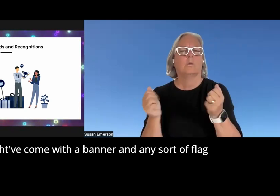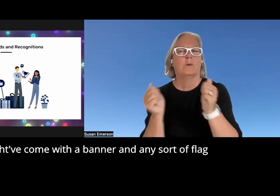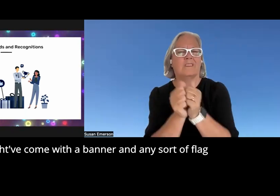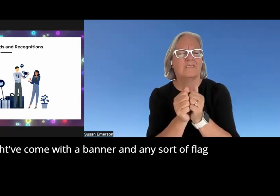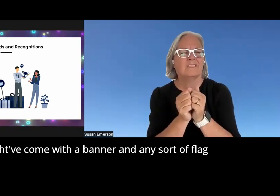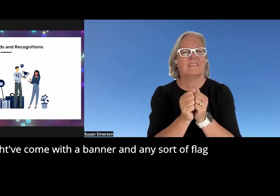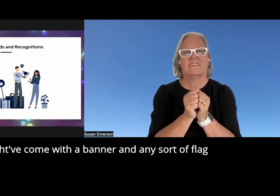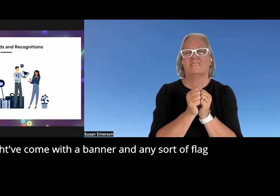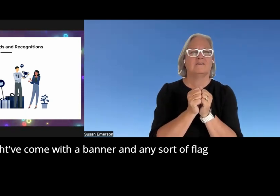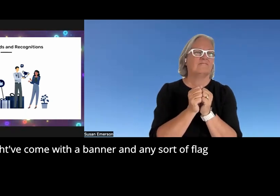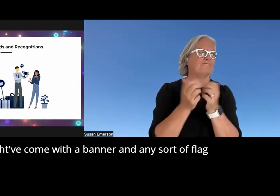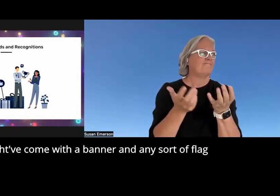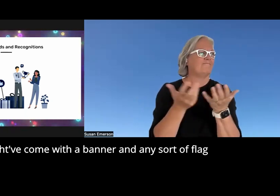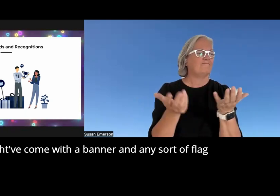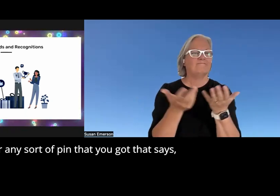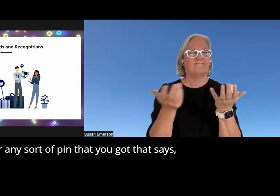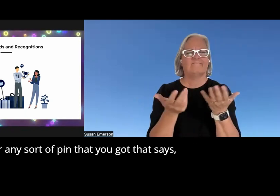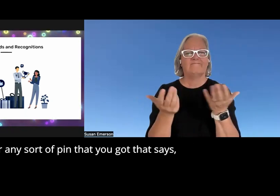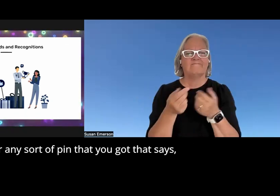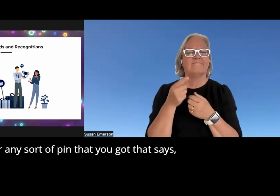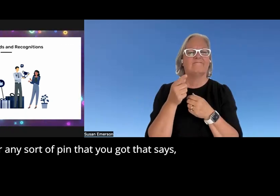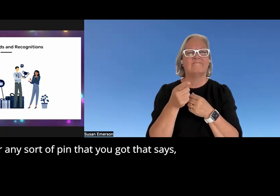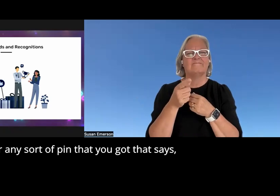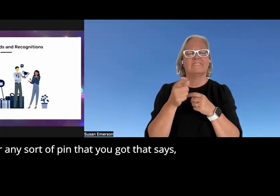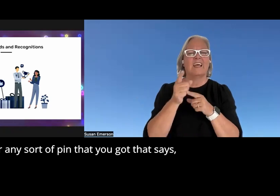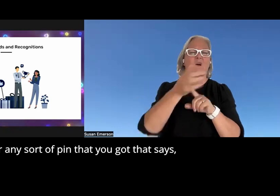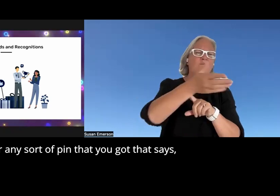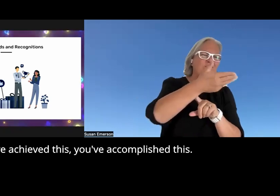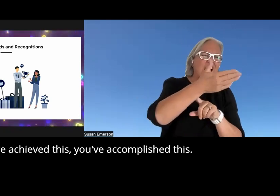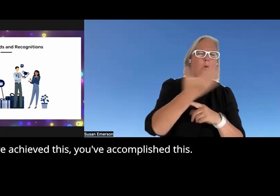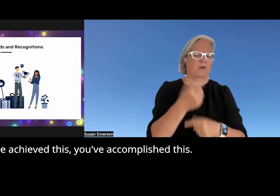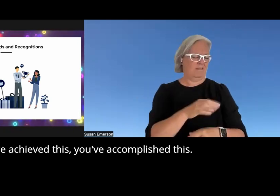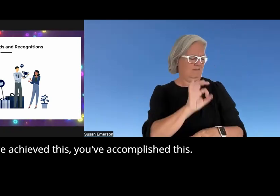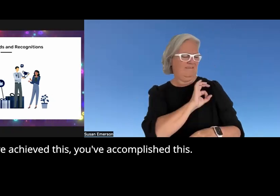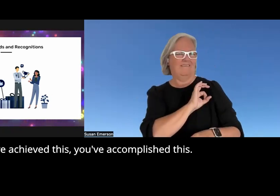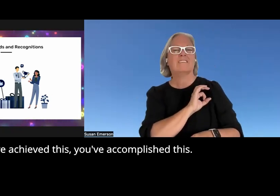and a you know any sort of flag or any sort of pin that you got that says you've achieved this